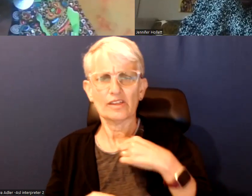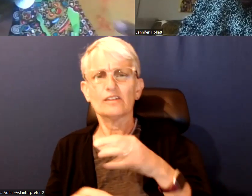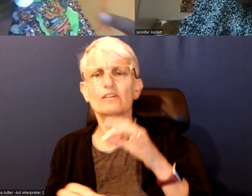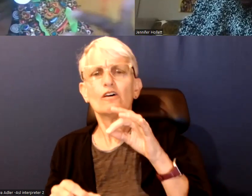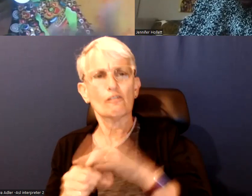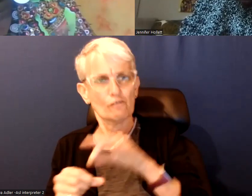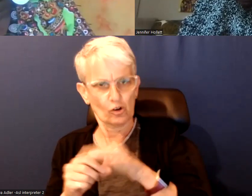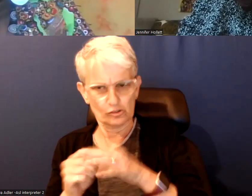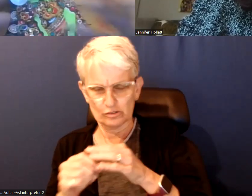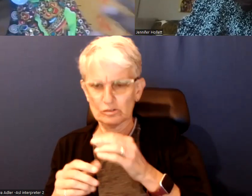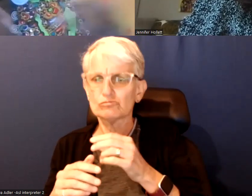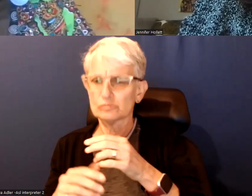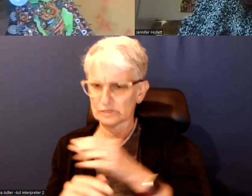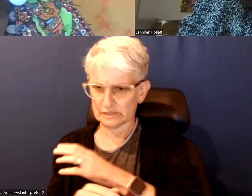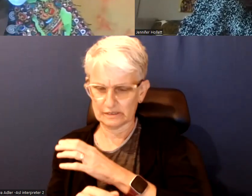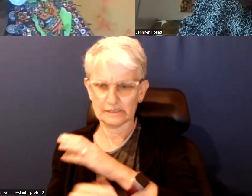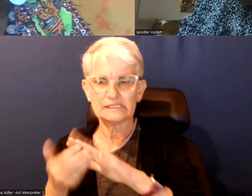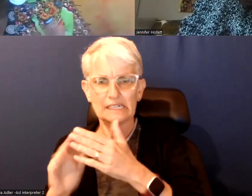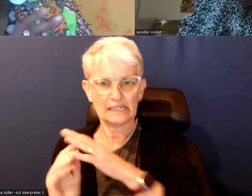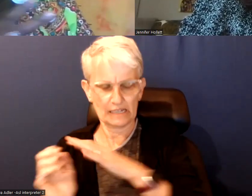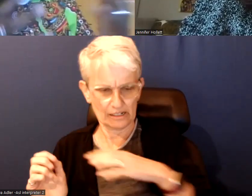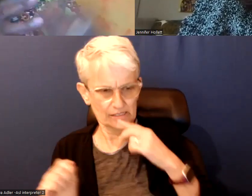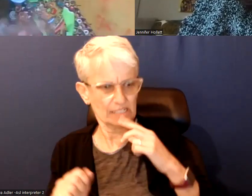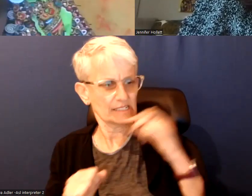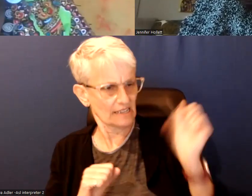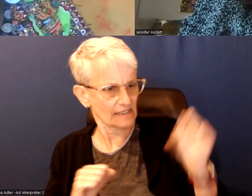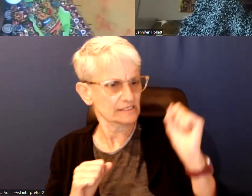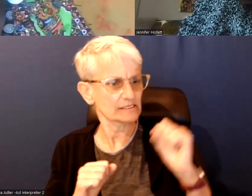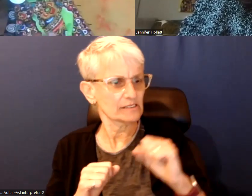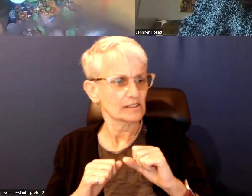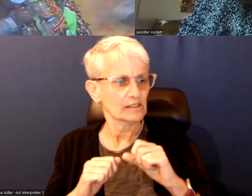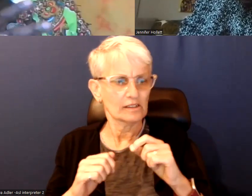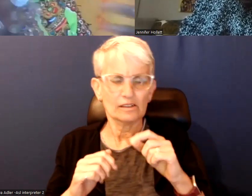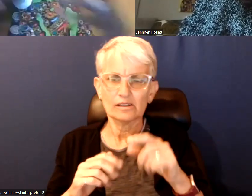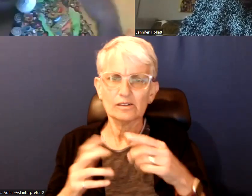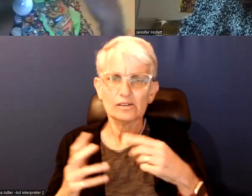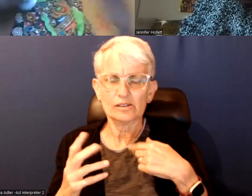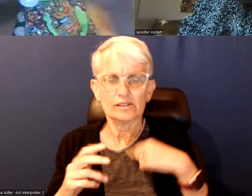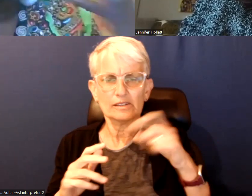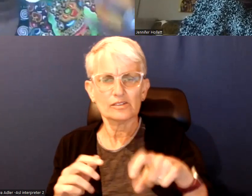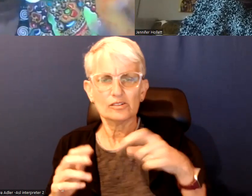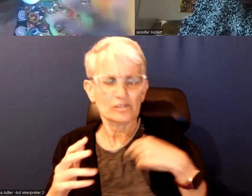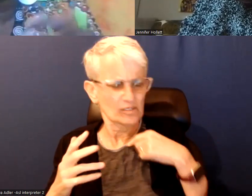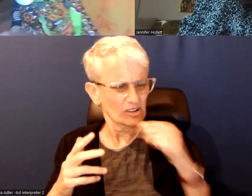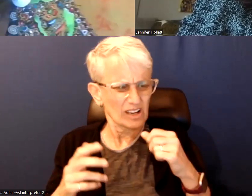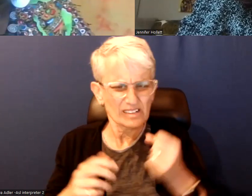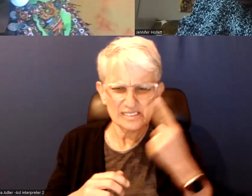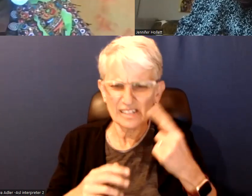Said yes to extending the vote immigrants. We always joked that the Ford brothers voted because they did not understand what the motion